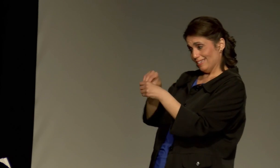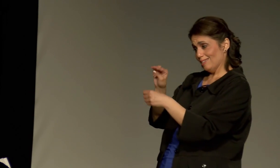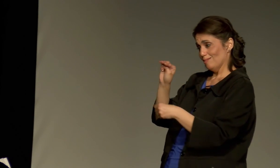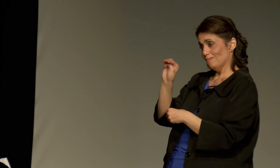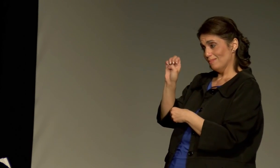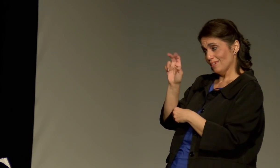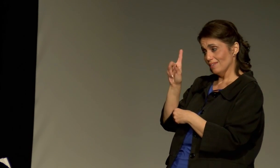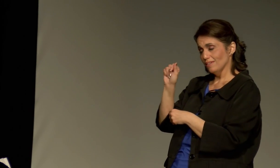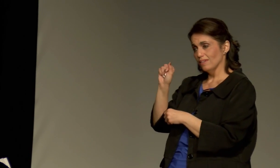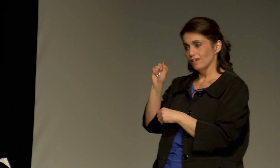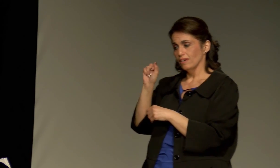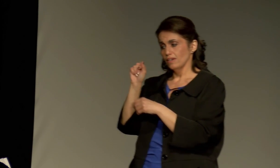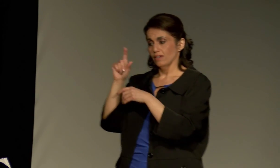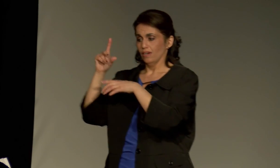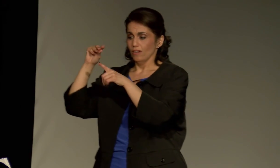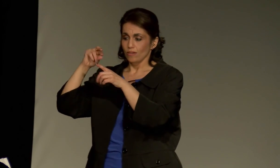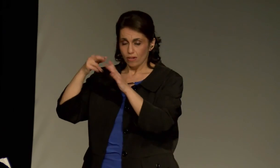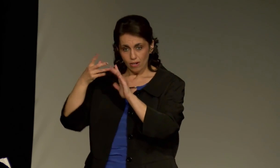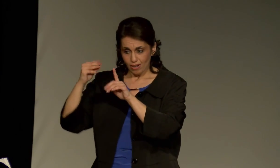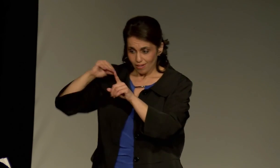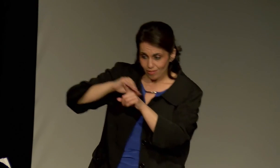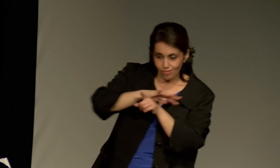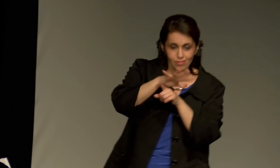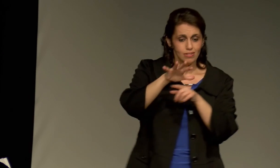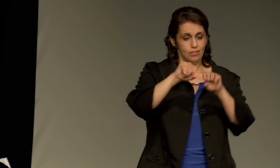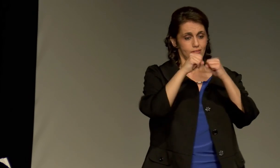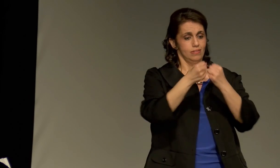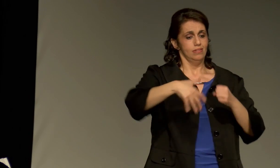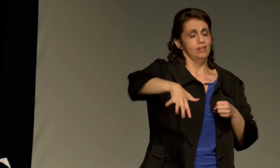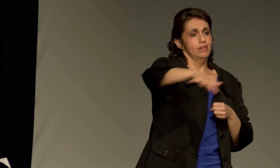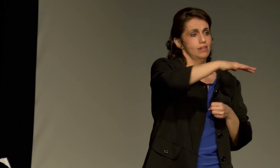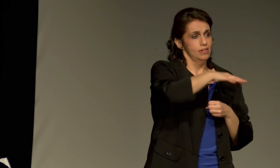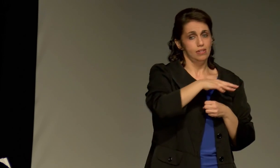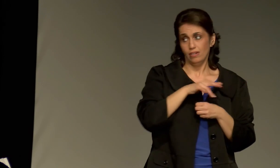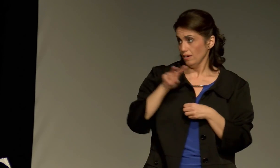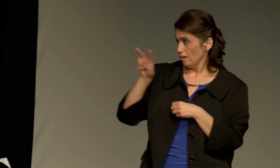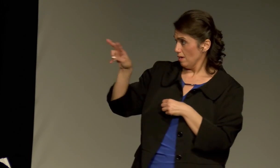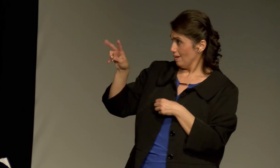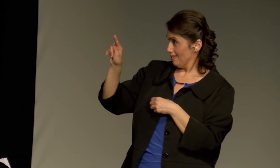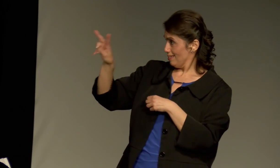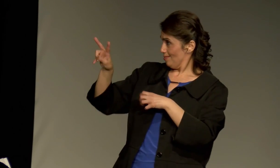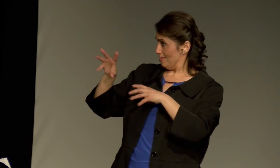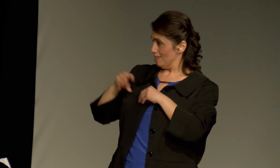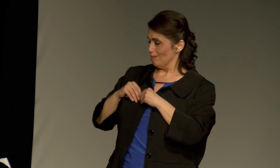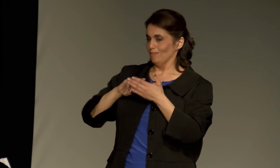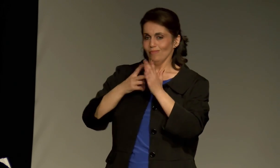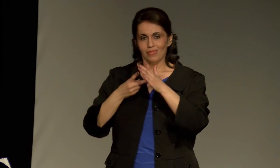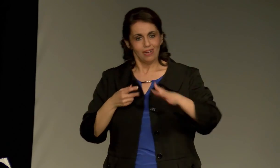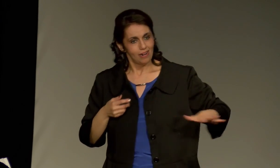It's a great depiction of deaf people and how the media can influence society, because